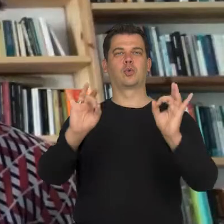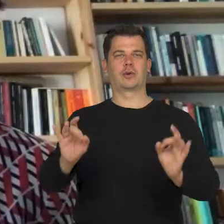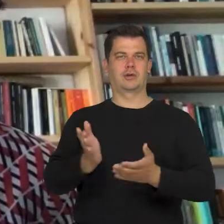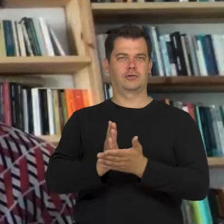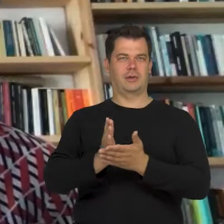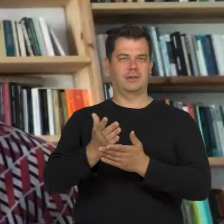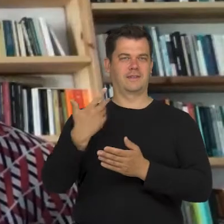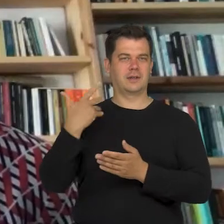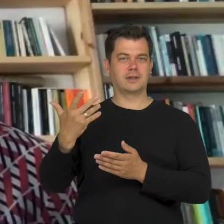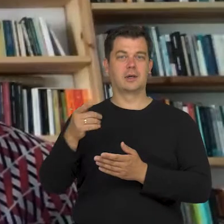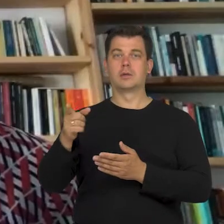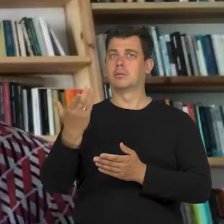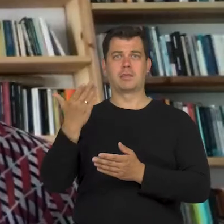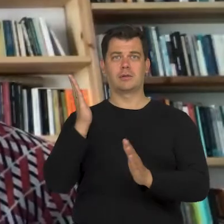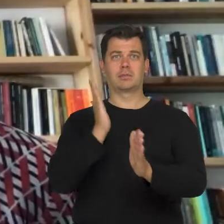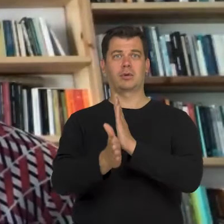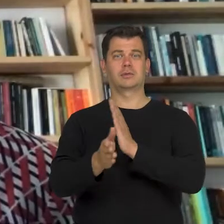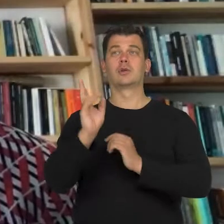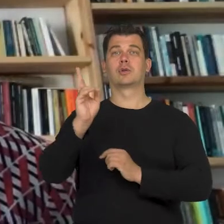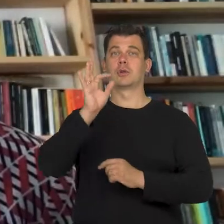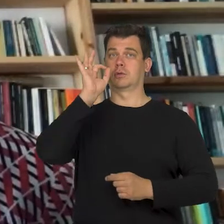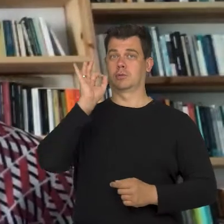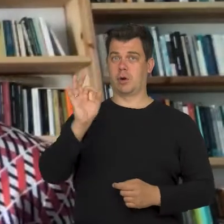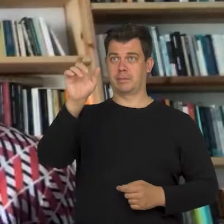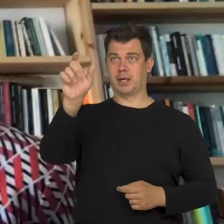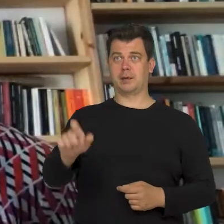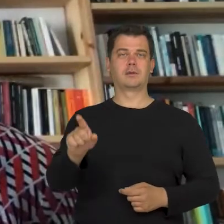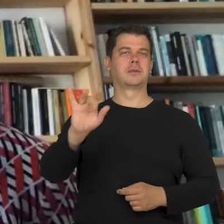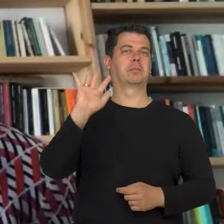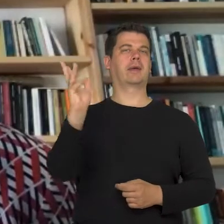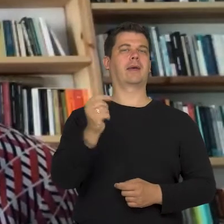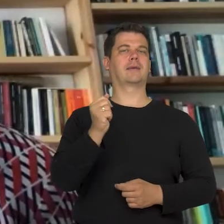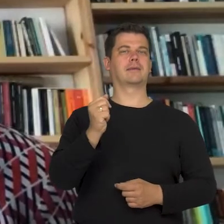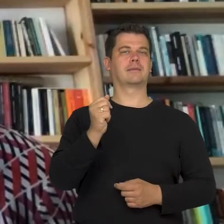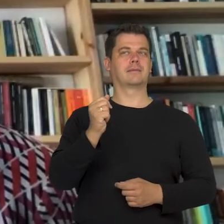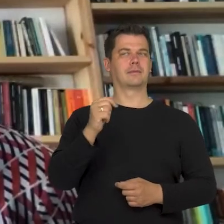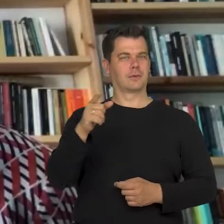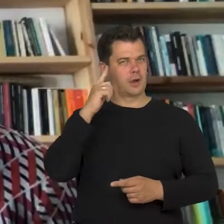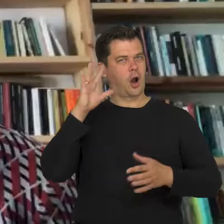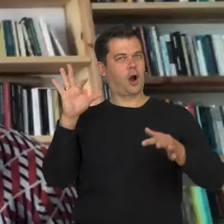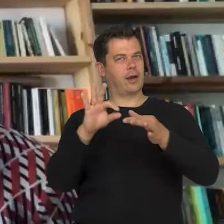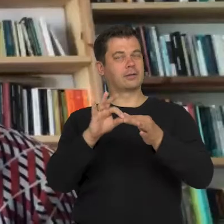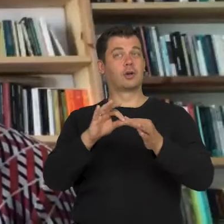in a very easy way, the good people were supposed to be beautiful. Ugliness was associated with evil.